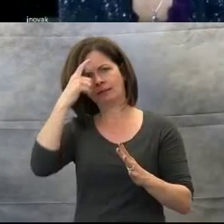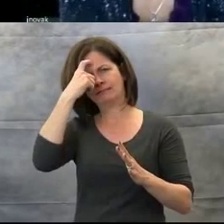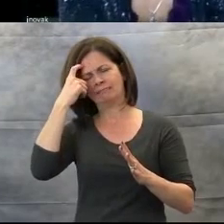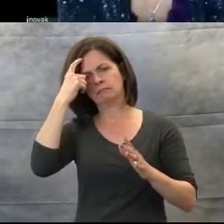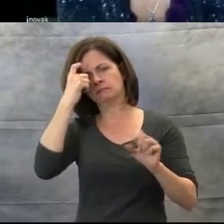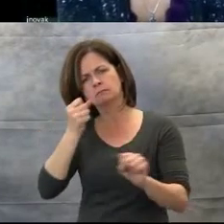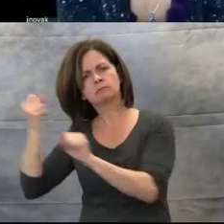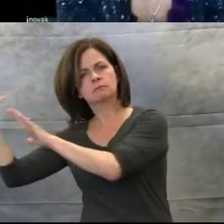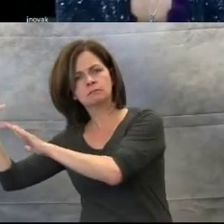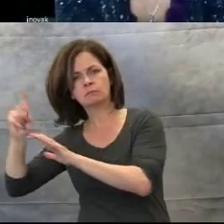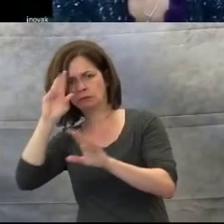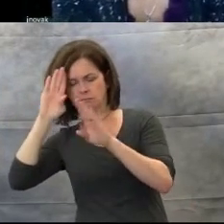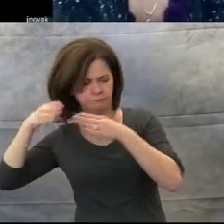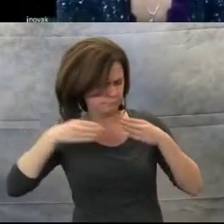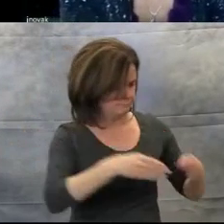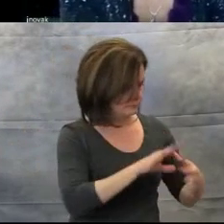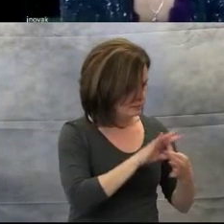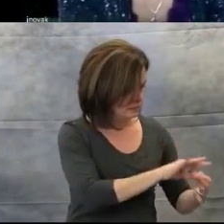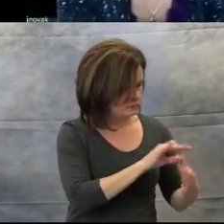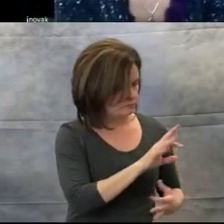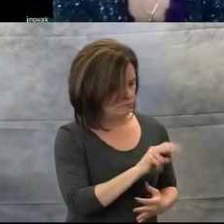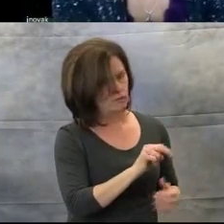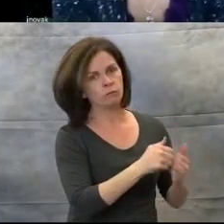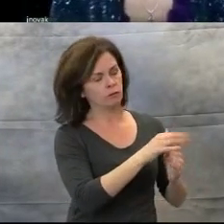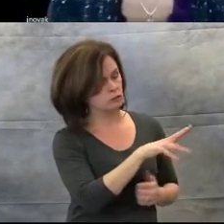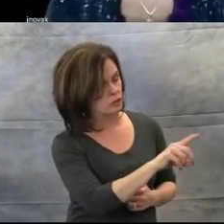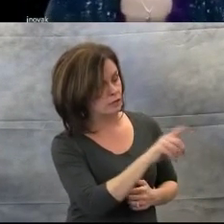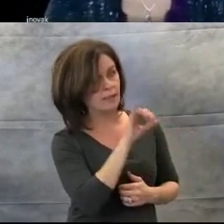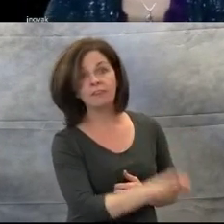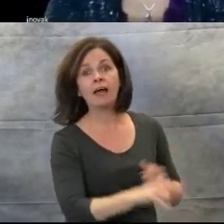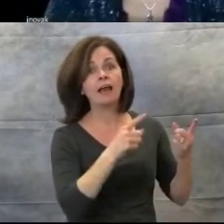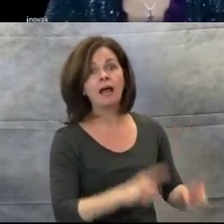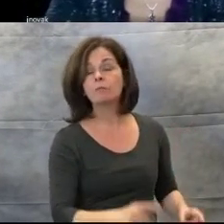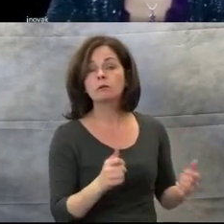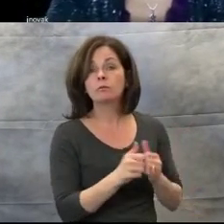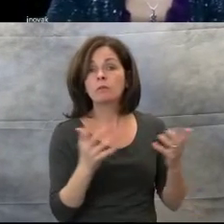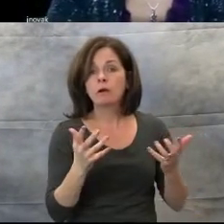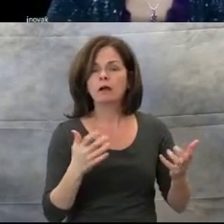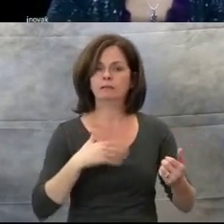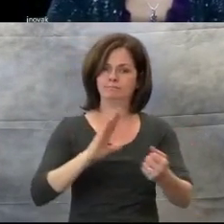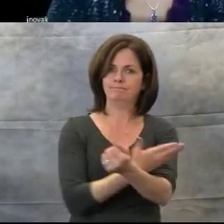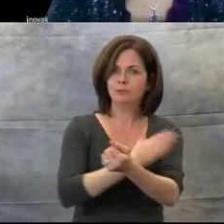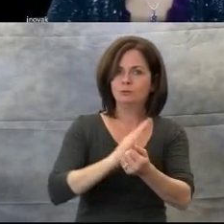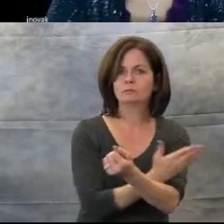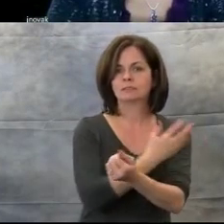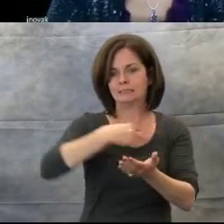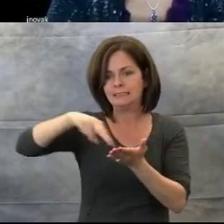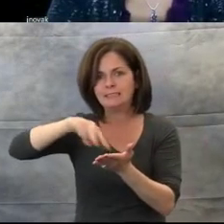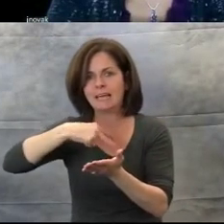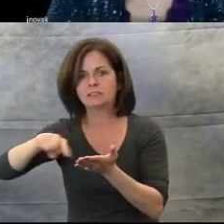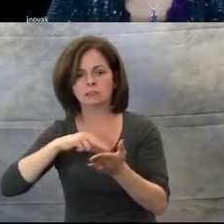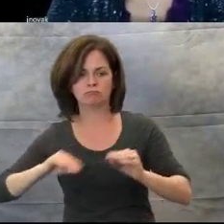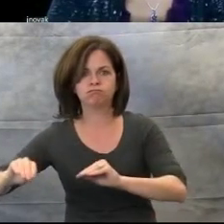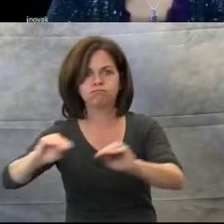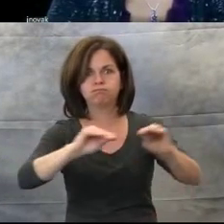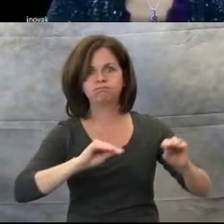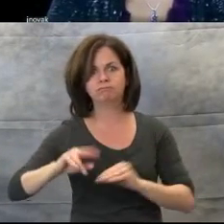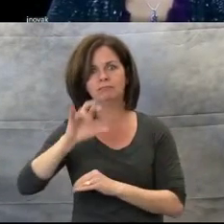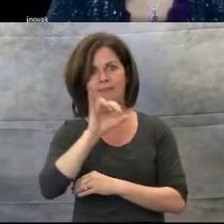That happens through singing, movement, and dancing.